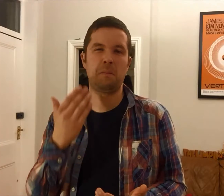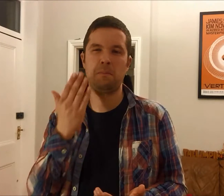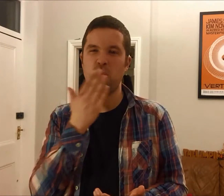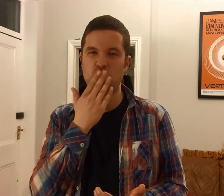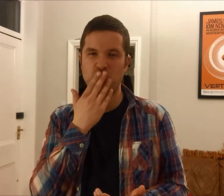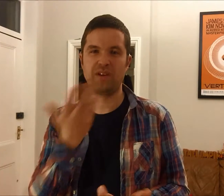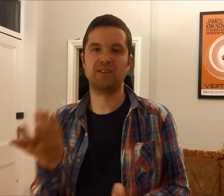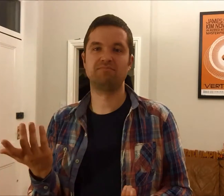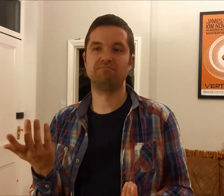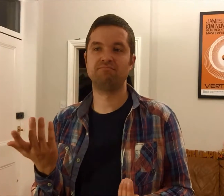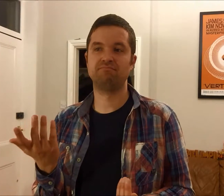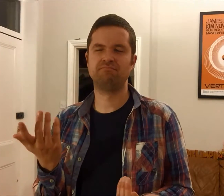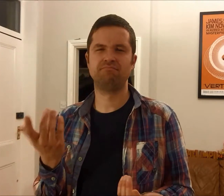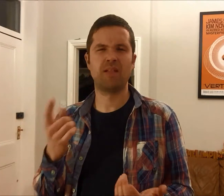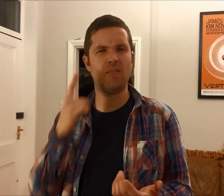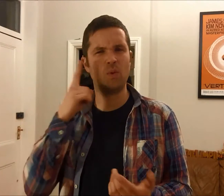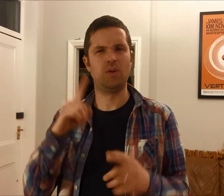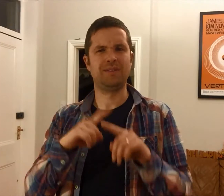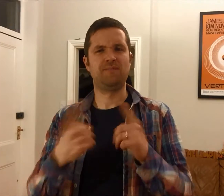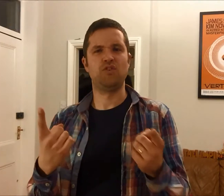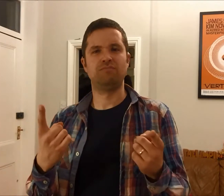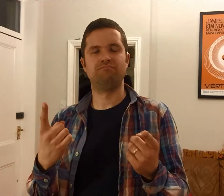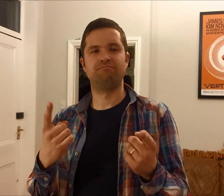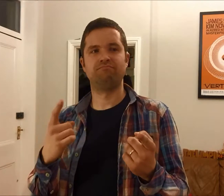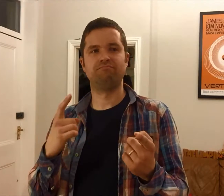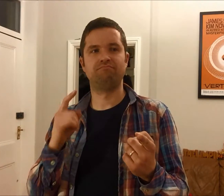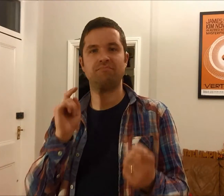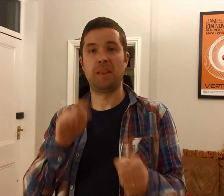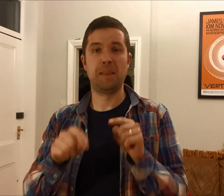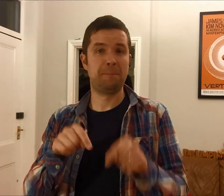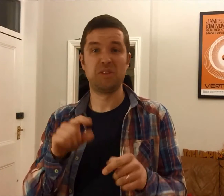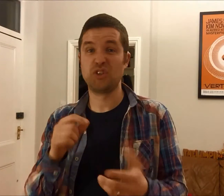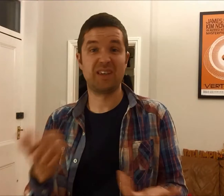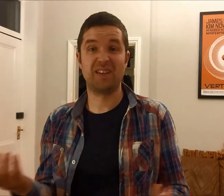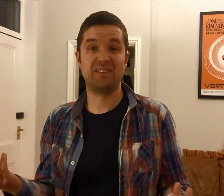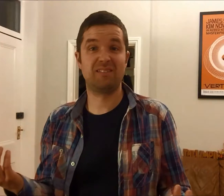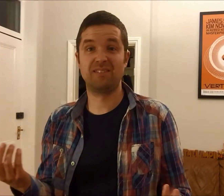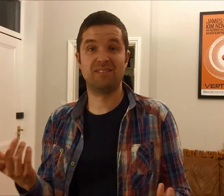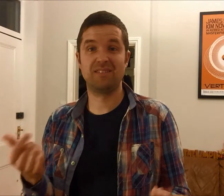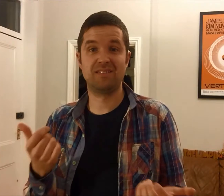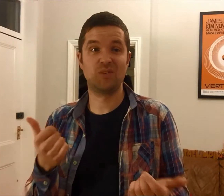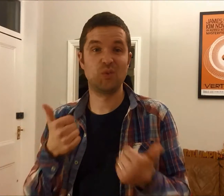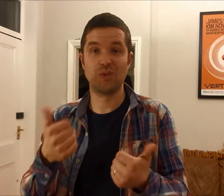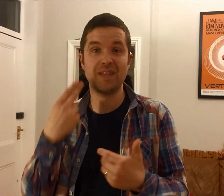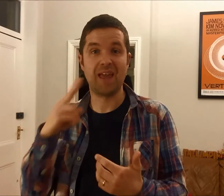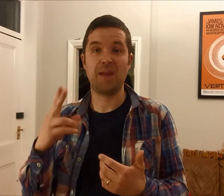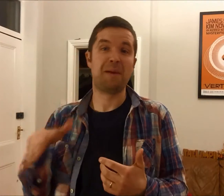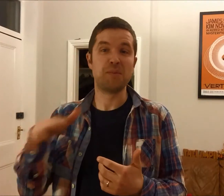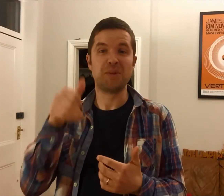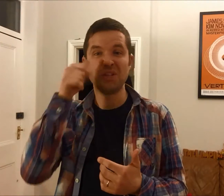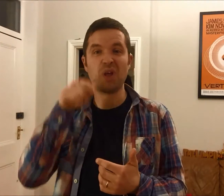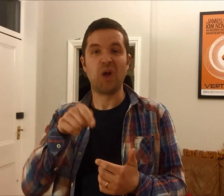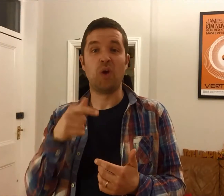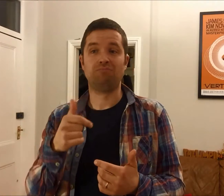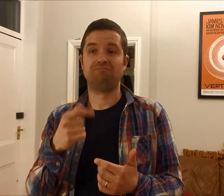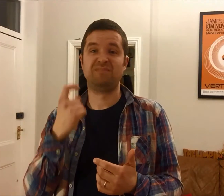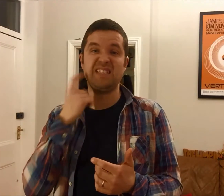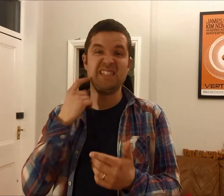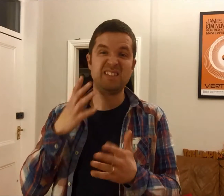That seemed a little bit dull. So I wanted to come up with something catchy and different and I suddenly thought 'The Limping Chicken'.